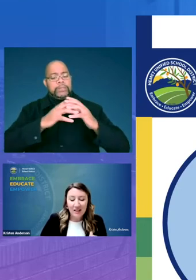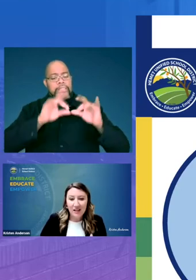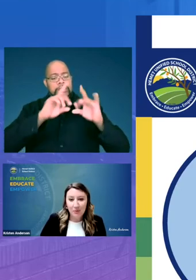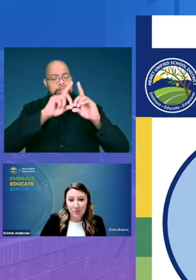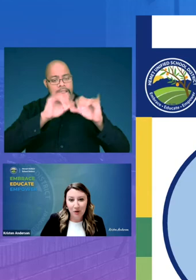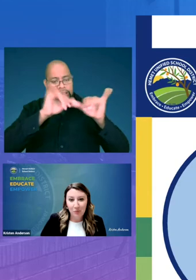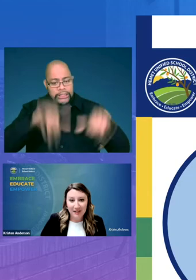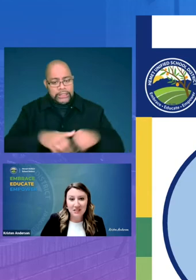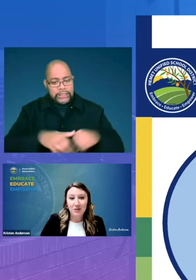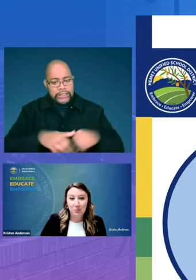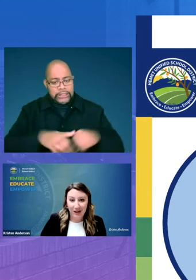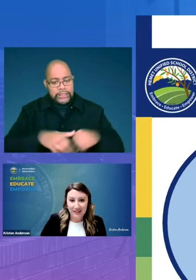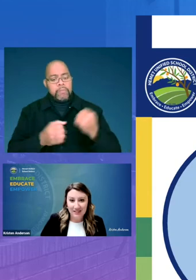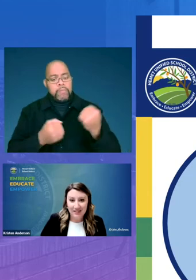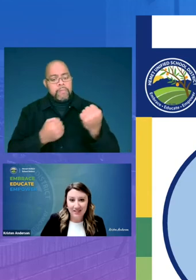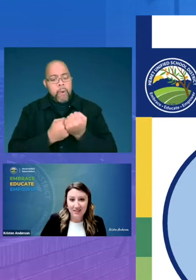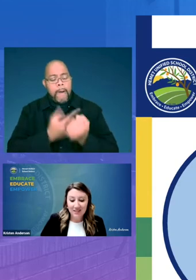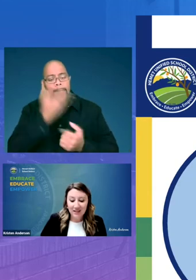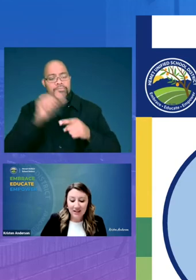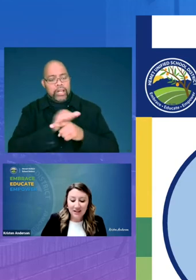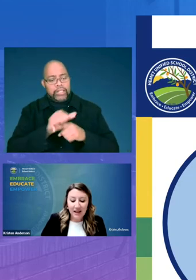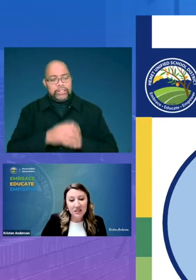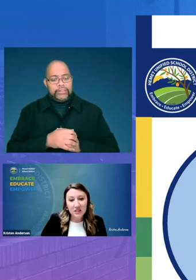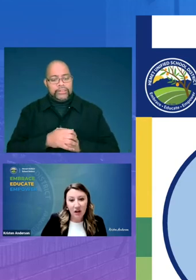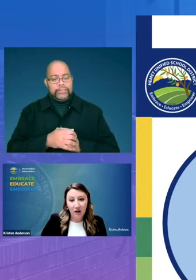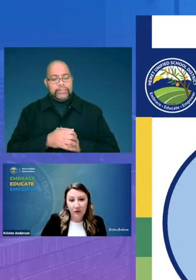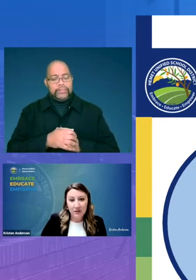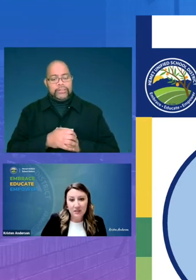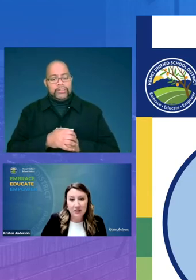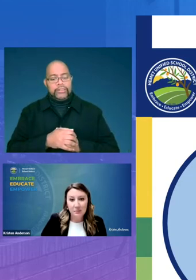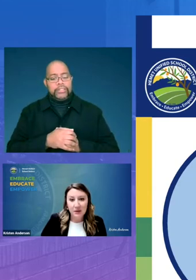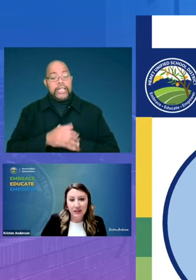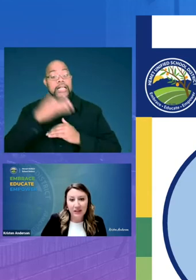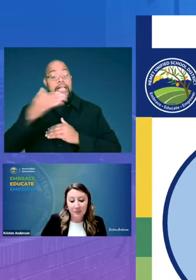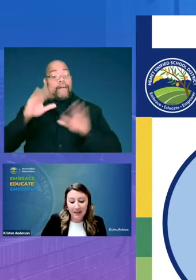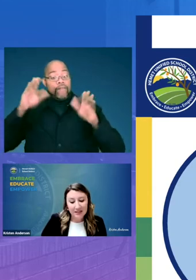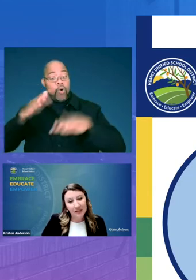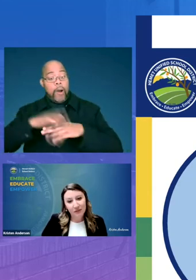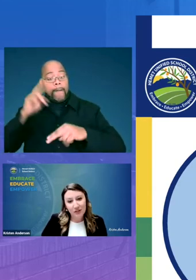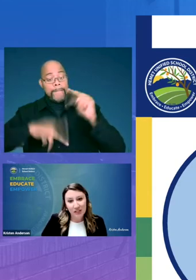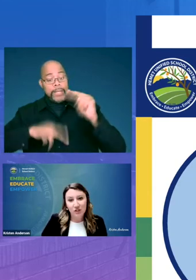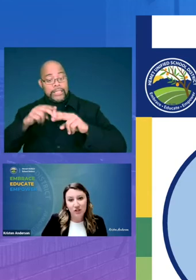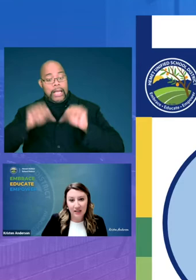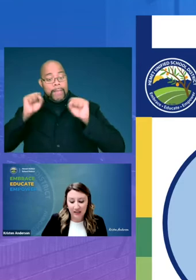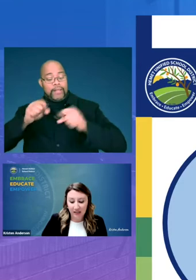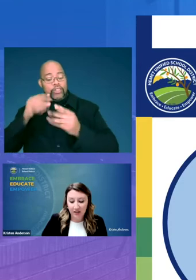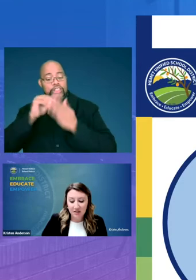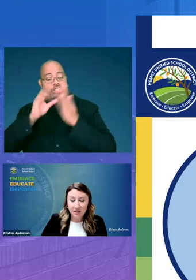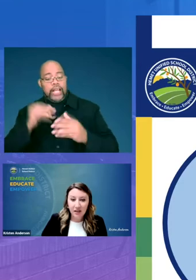that promote best practices next our focus is on building capacity for teachers and leaders